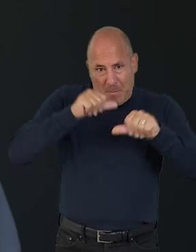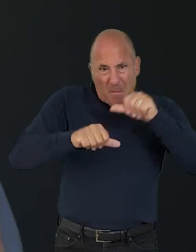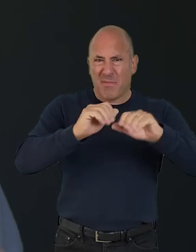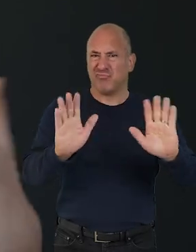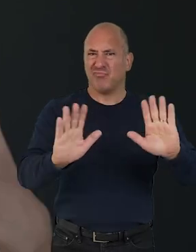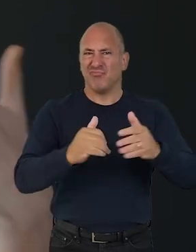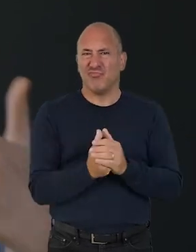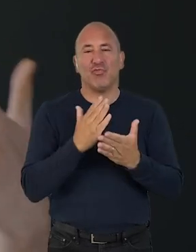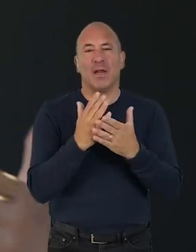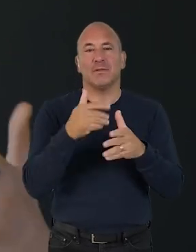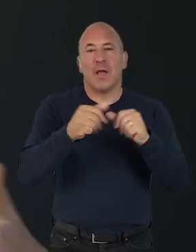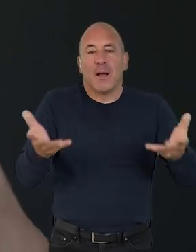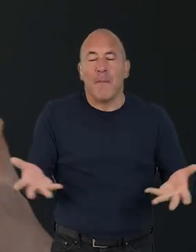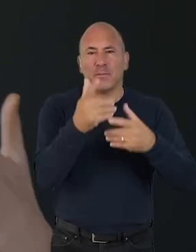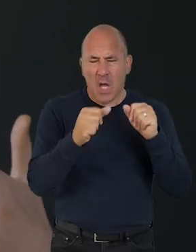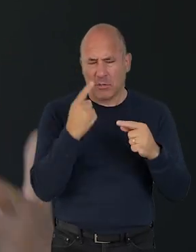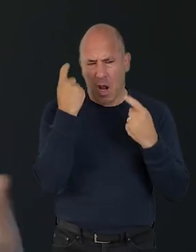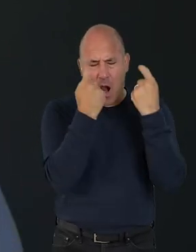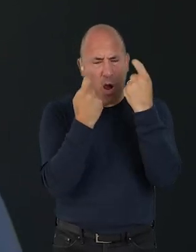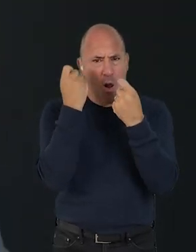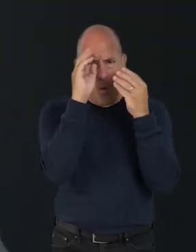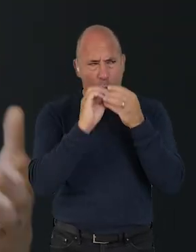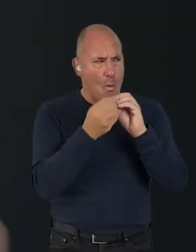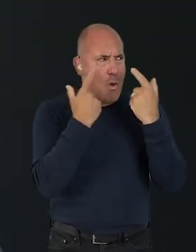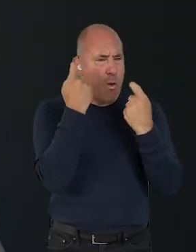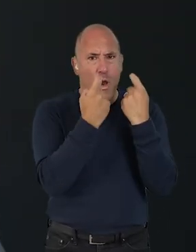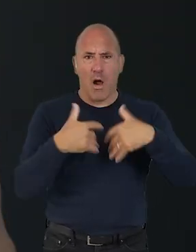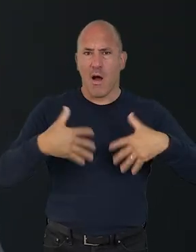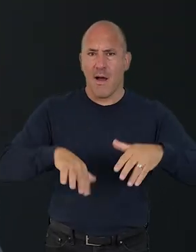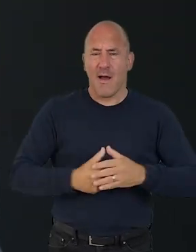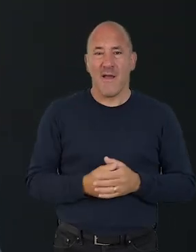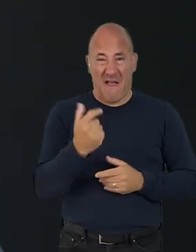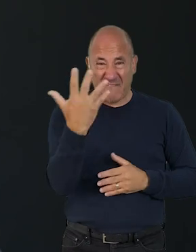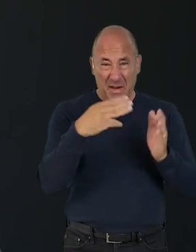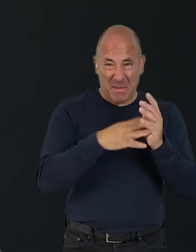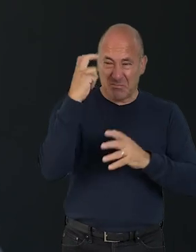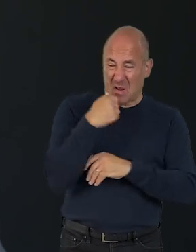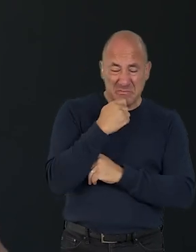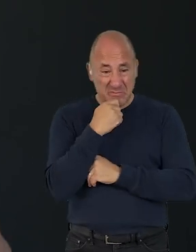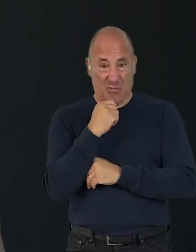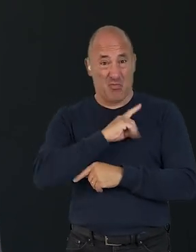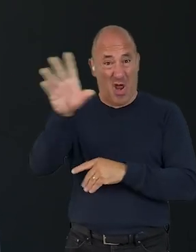but be a springboard for action and creative thinking. If you've only got 15 minutes on the bus, just have a flick